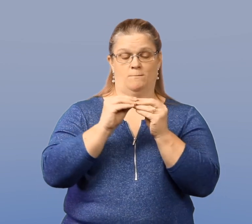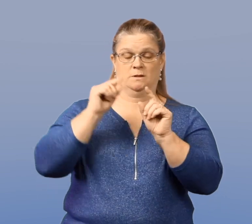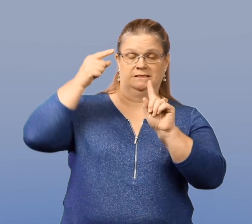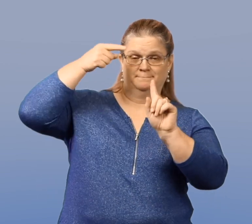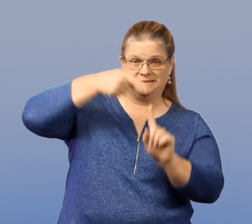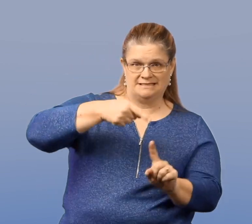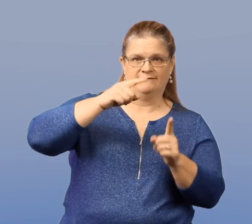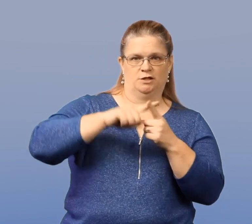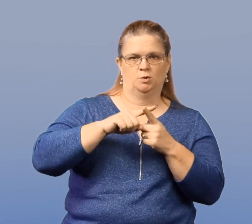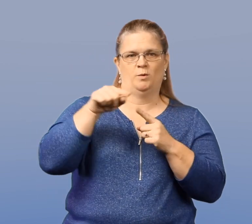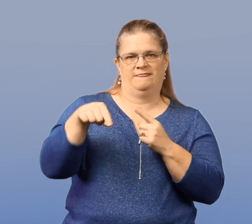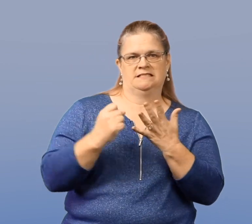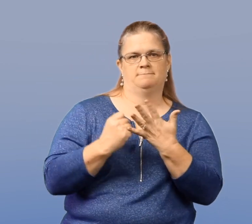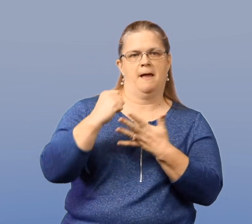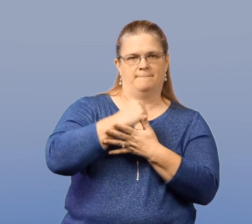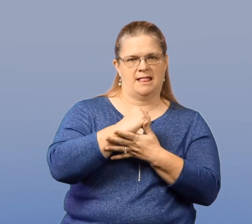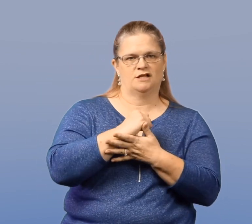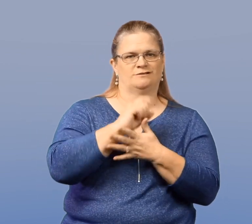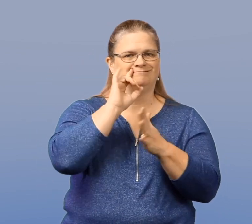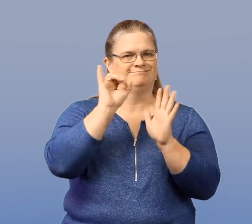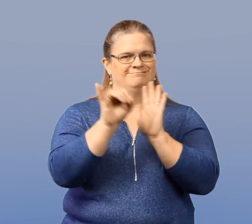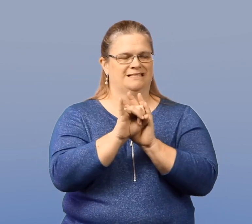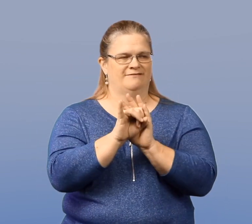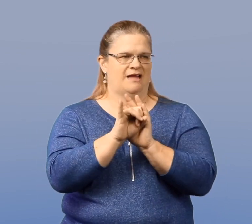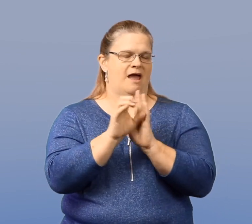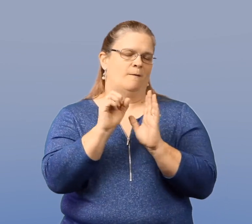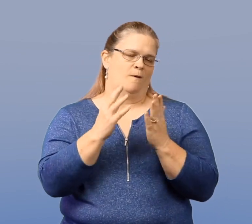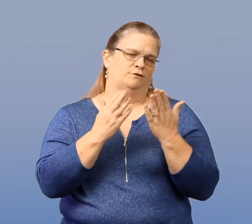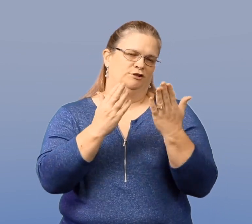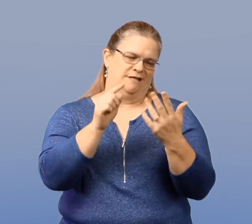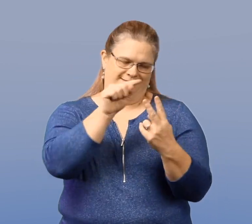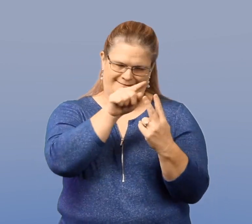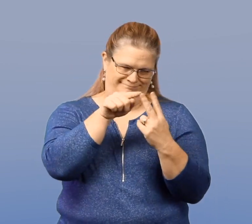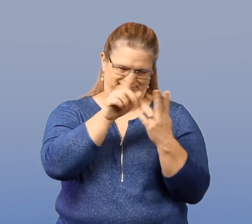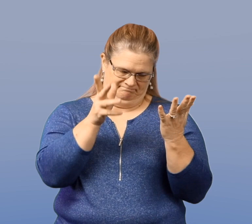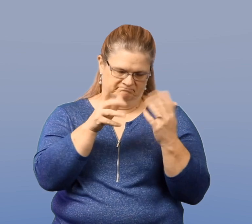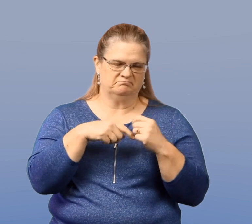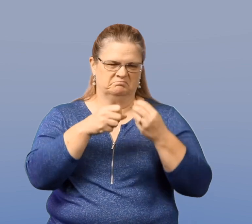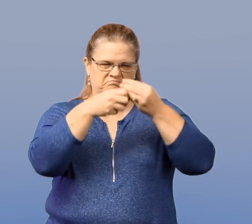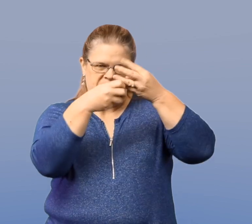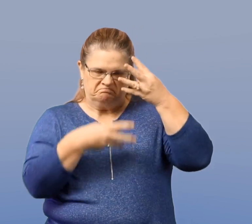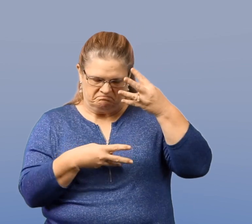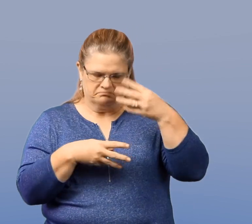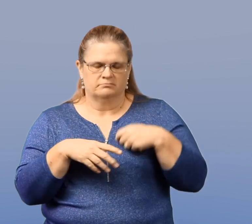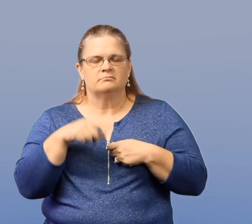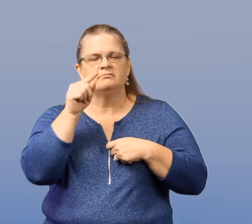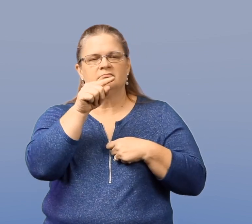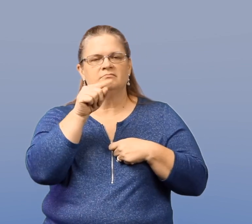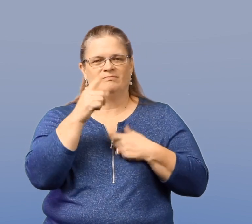They're more specific to this population, they have been identified, suggested or as follows--